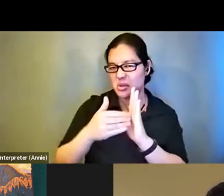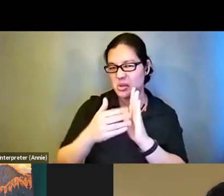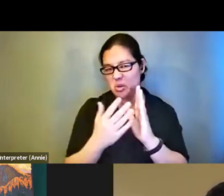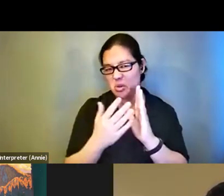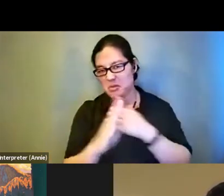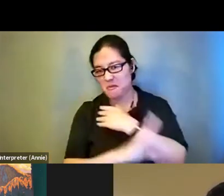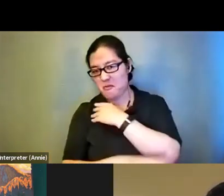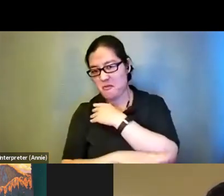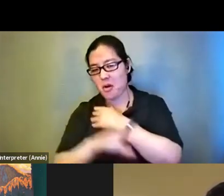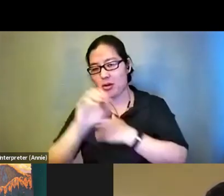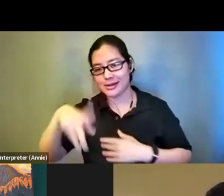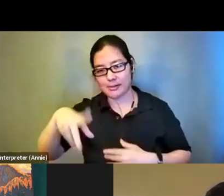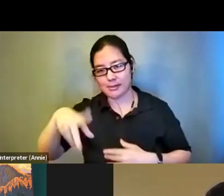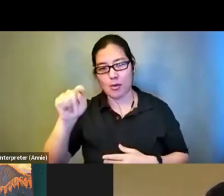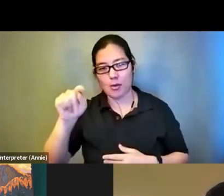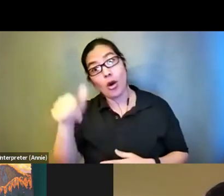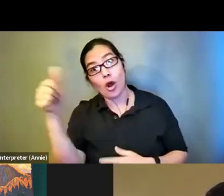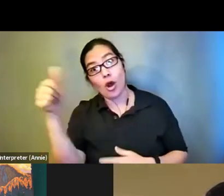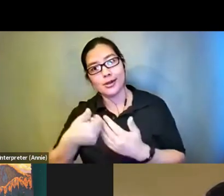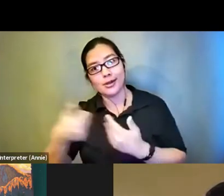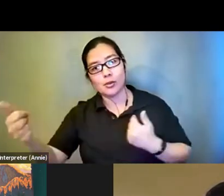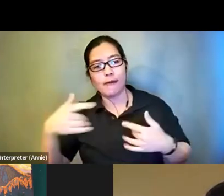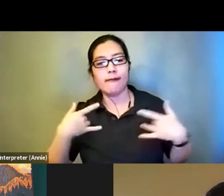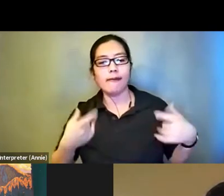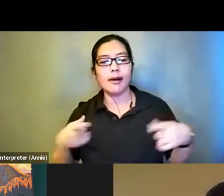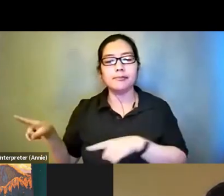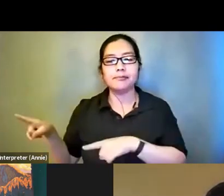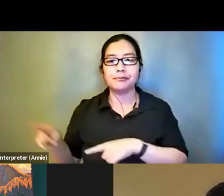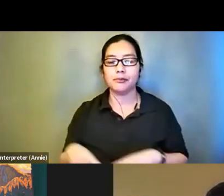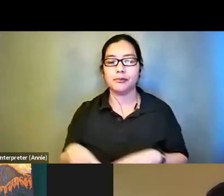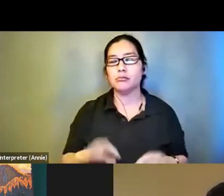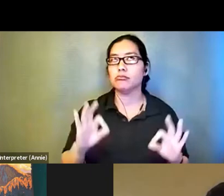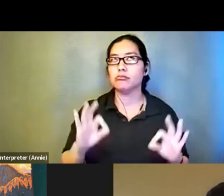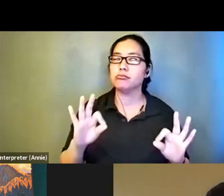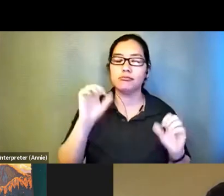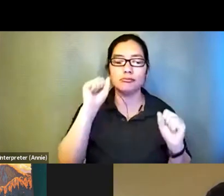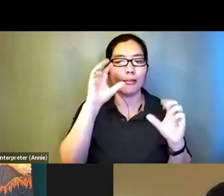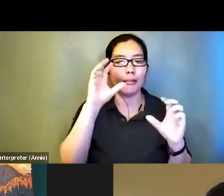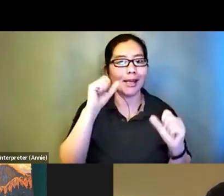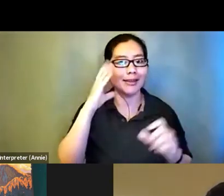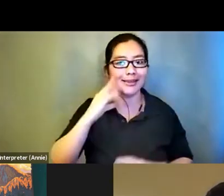another event. It's been a wonderful experience. I've worked in multimi